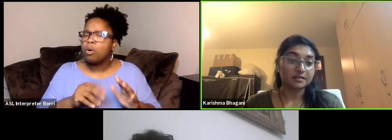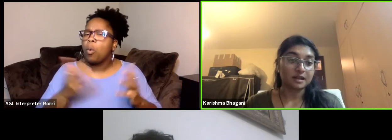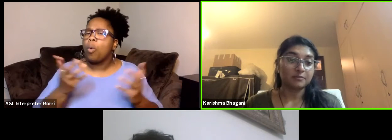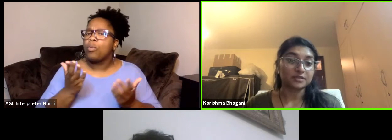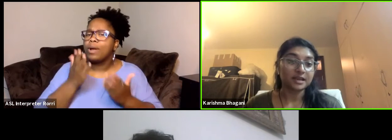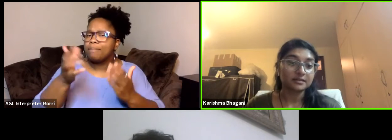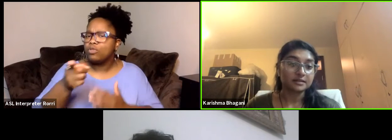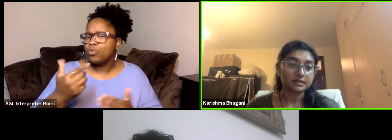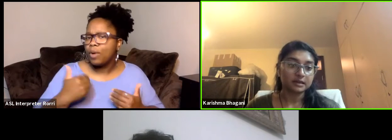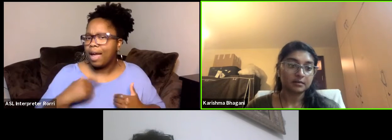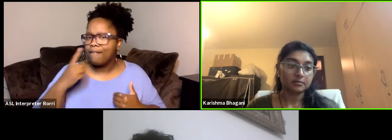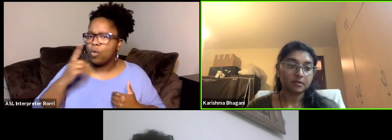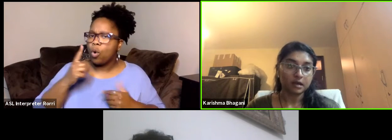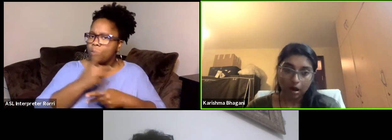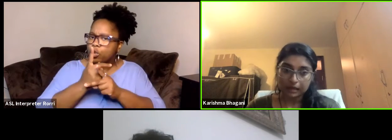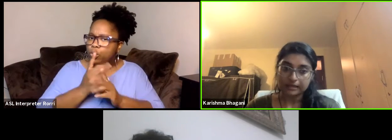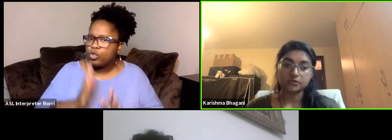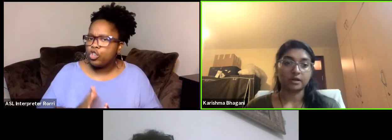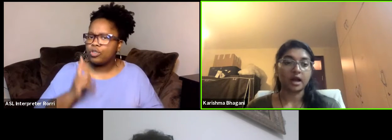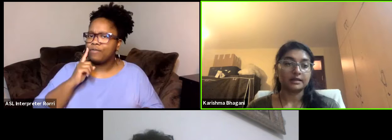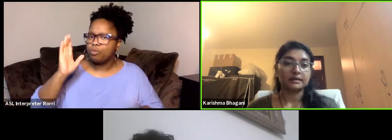and presenters in this regard?